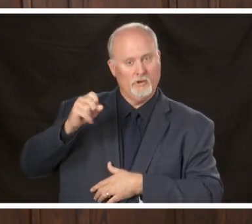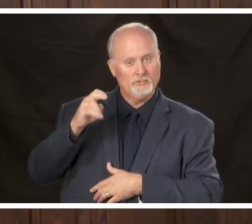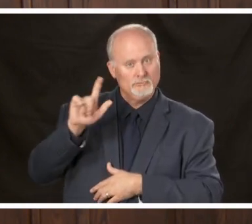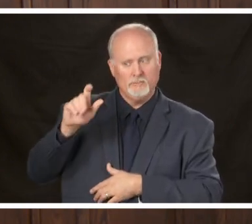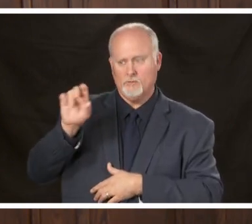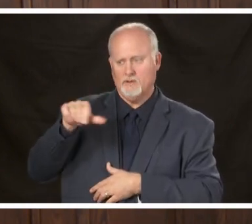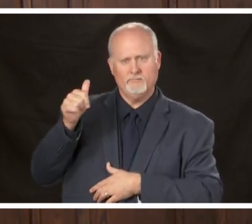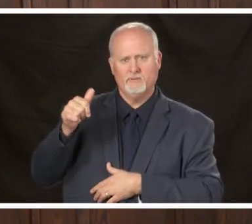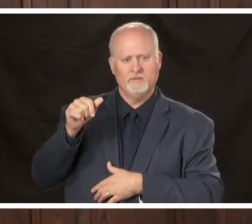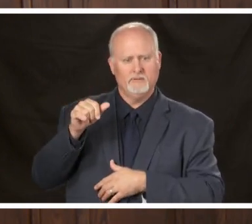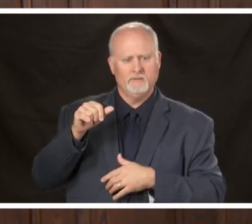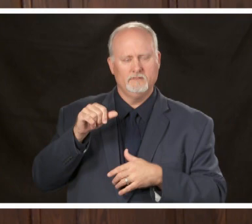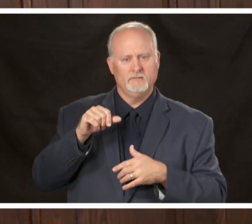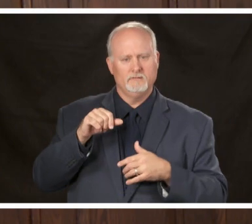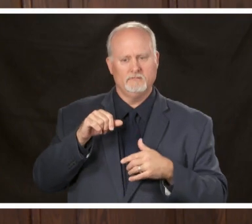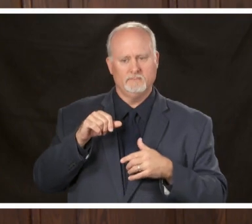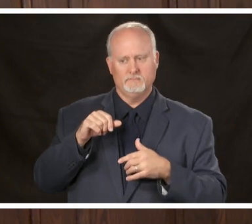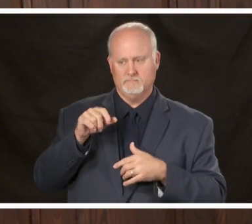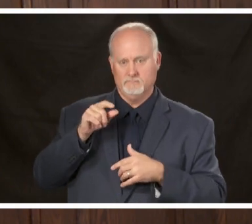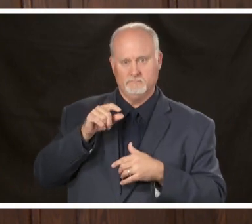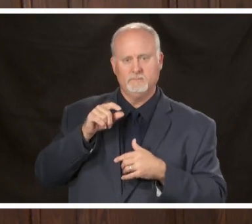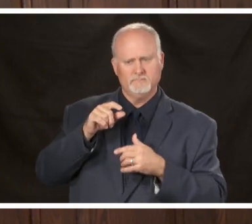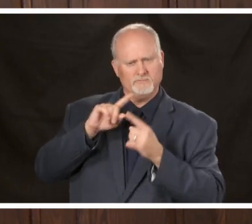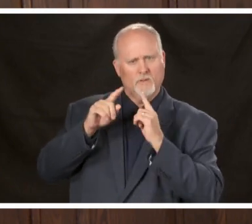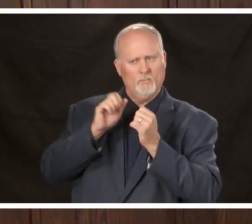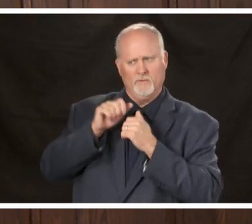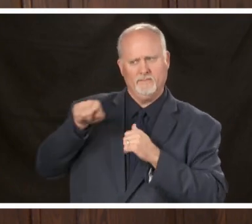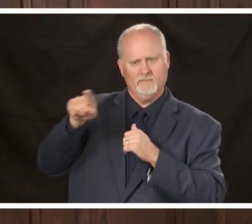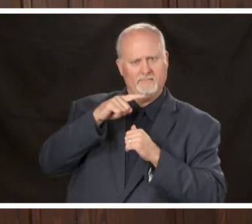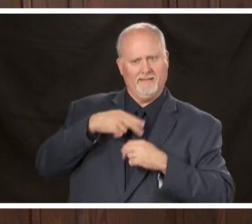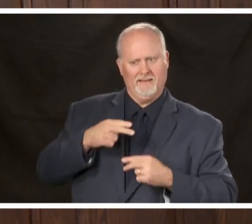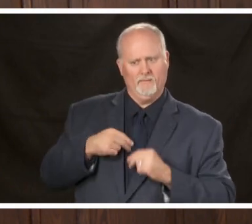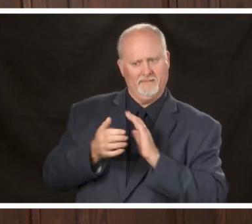listen to me as an elected official talk to the health experts and listen to what